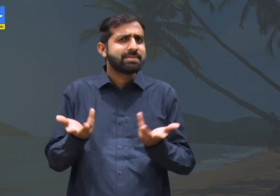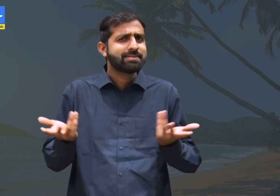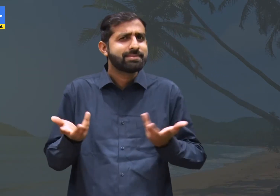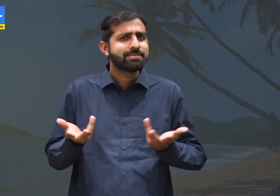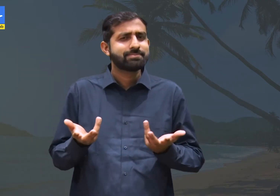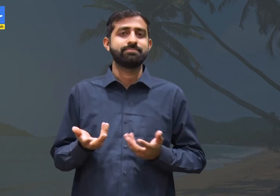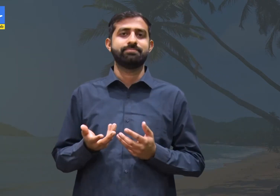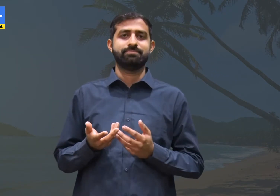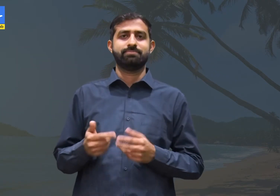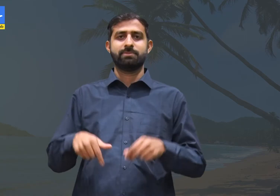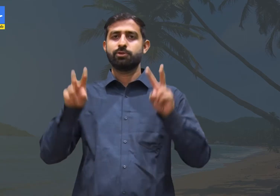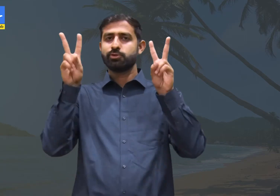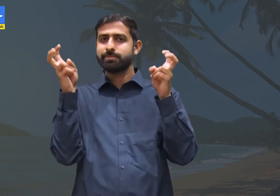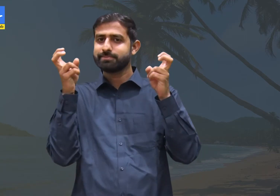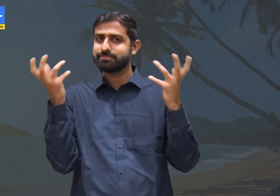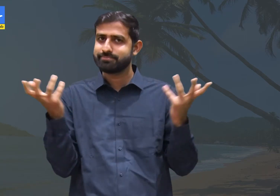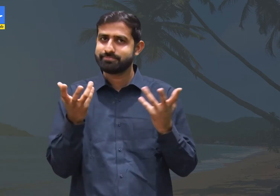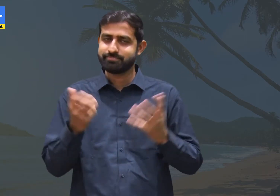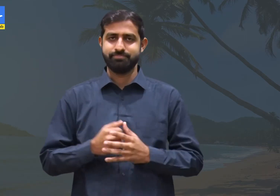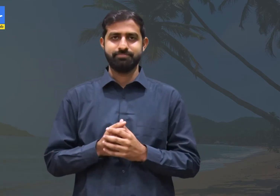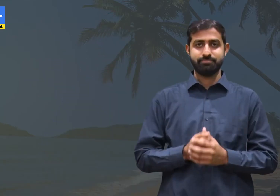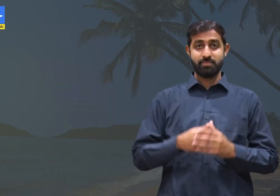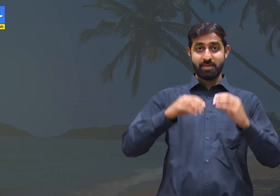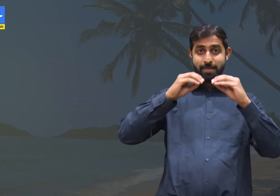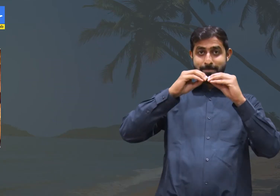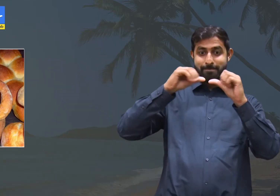Today we shall talk about a